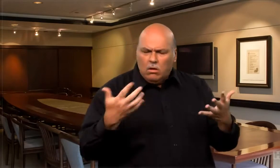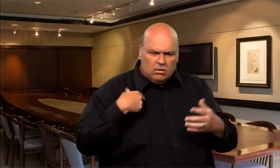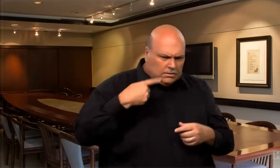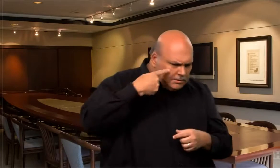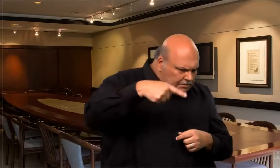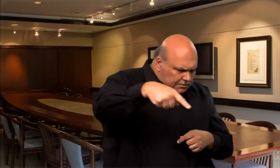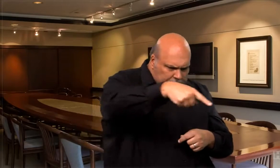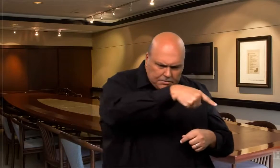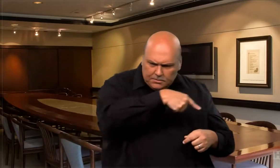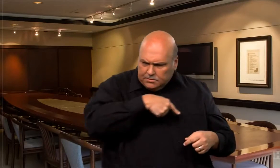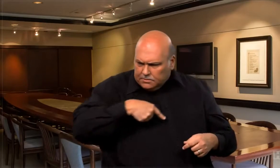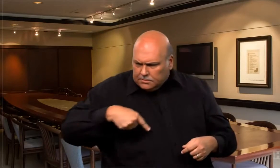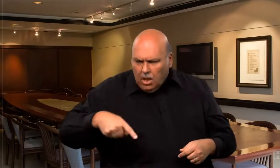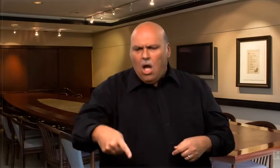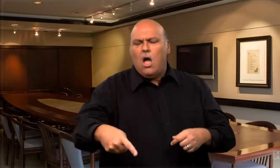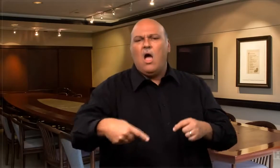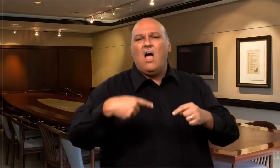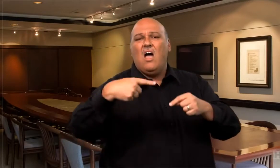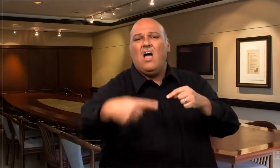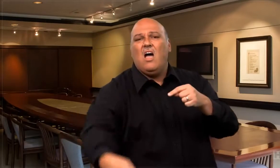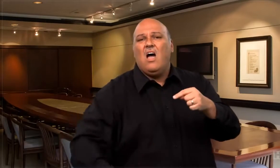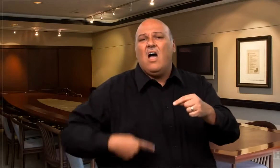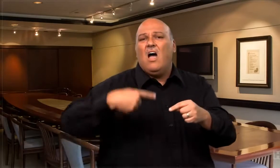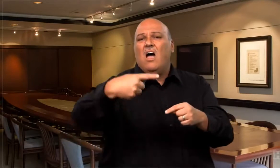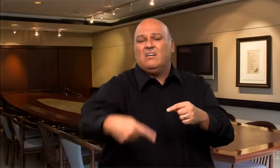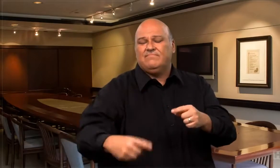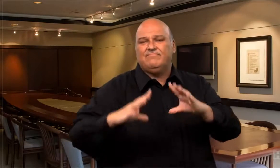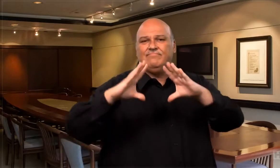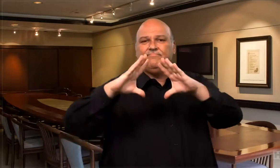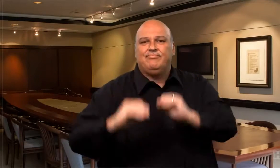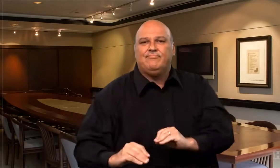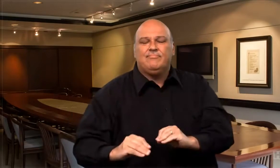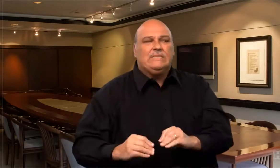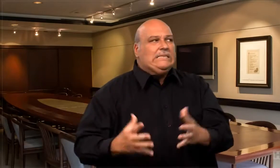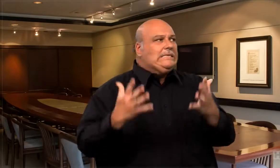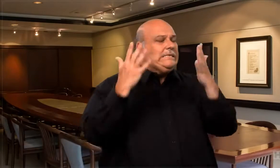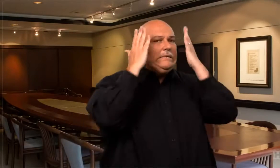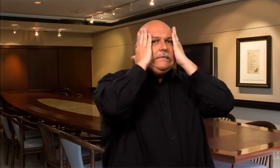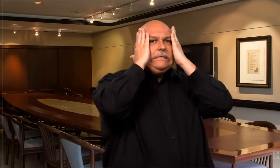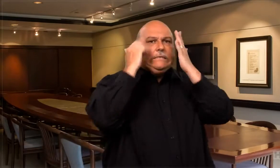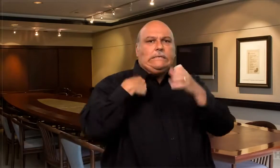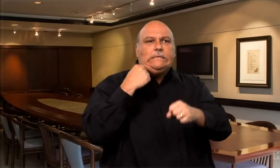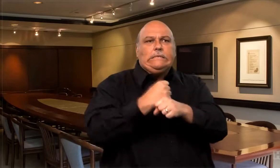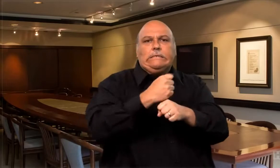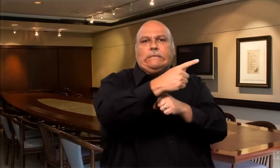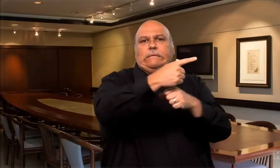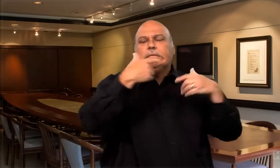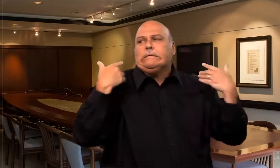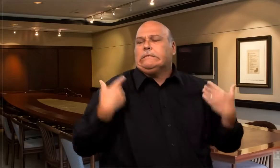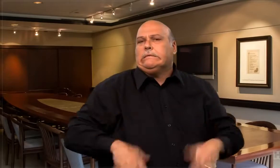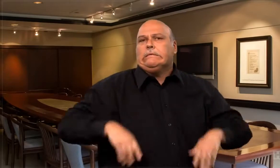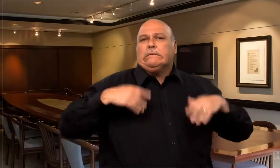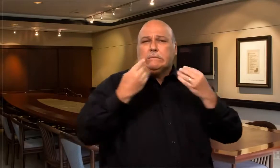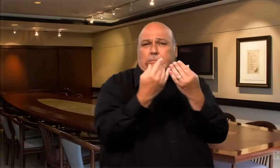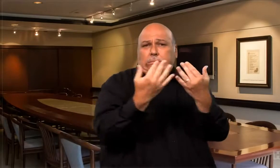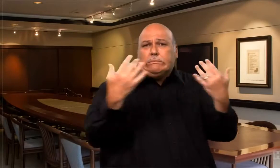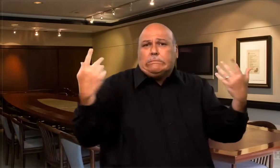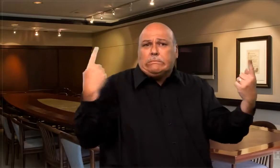to find the tire was punctured and is now flat. I thought to myself, “Oh no, how am I going to make it to work? Especially with the upcoming major